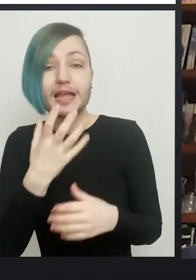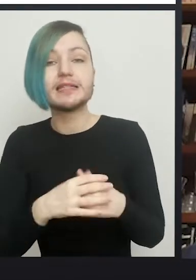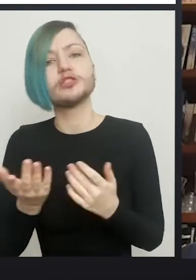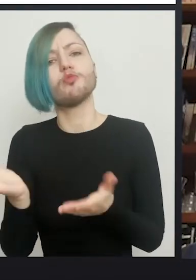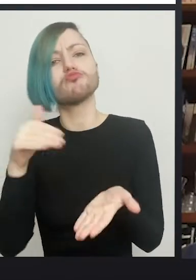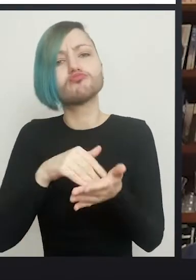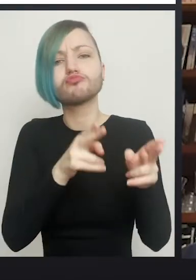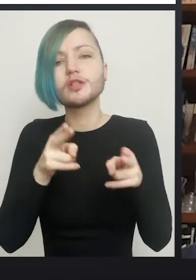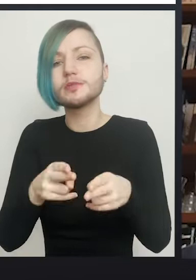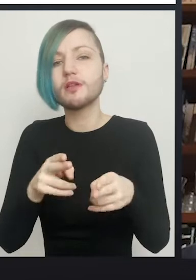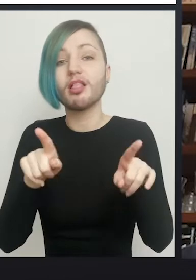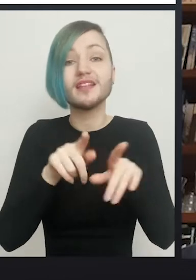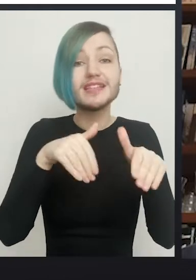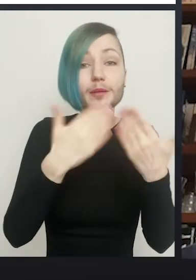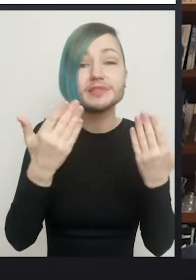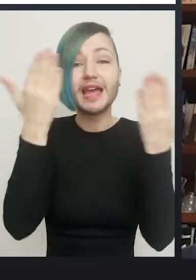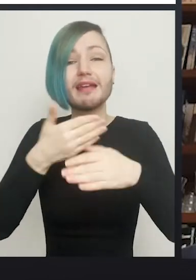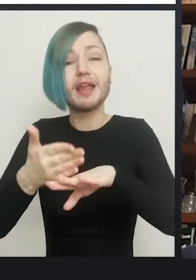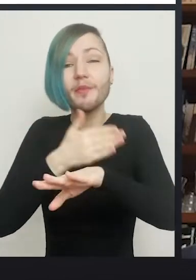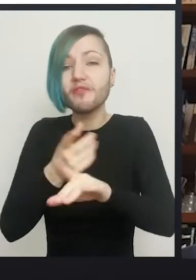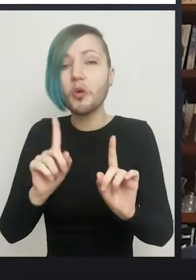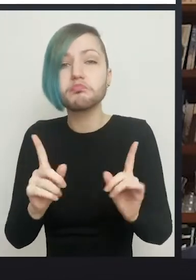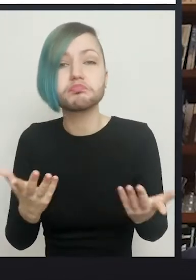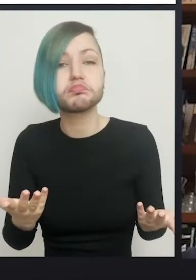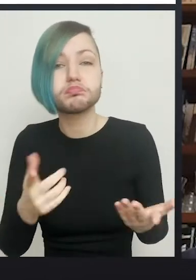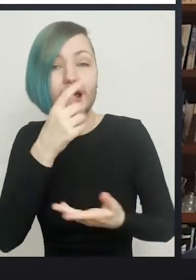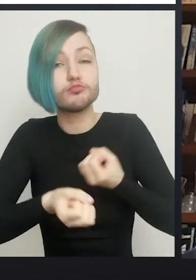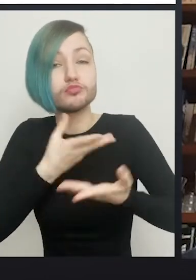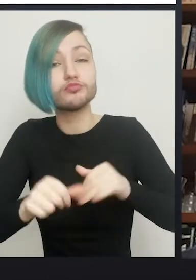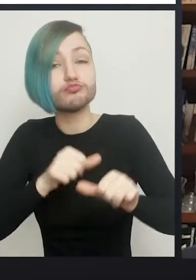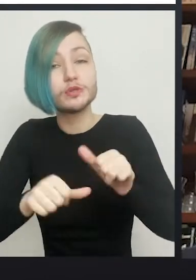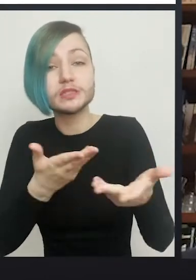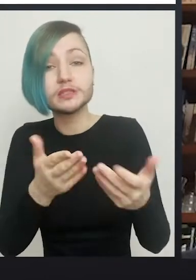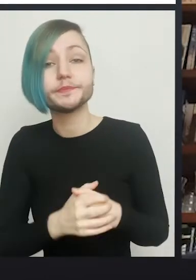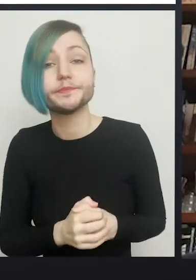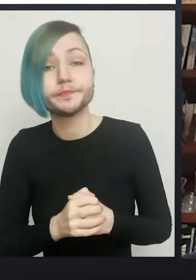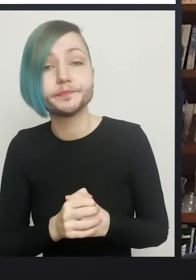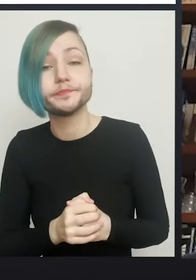surgery? The night before? What's the preoperative plan for a patient before they're anaesthetised?